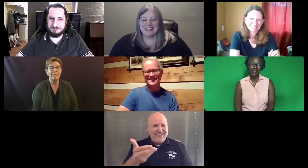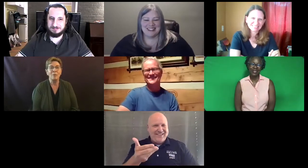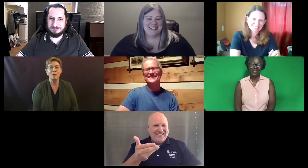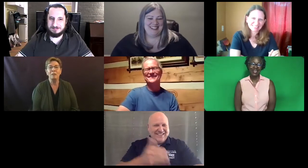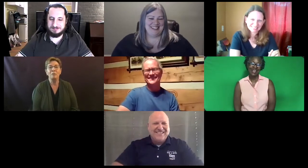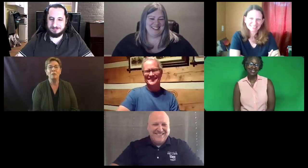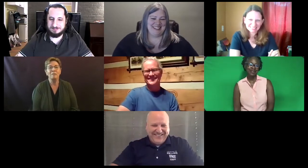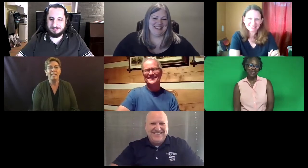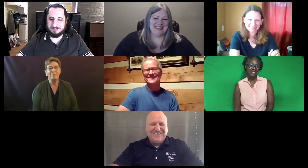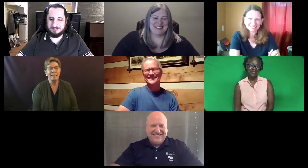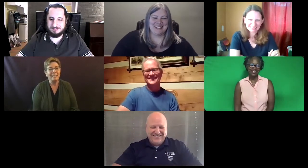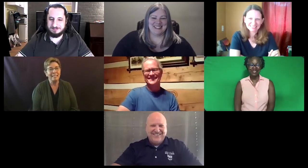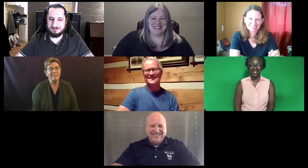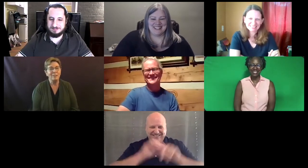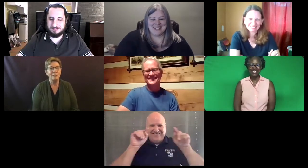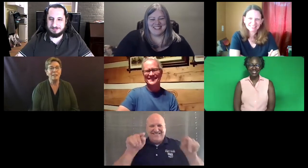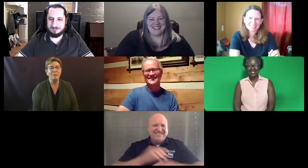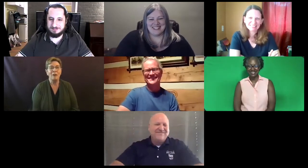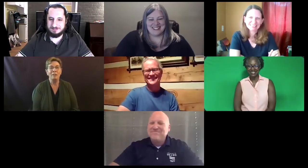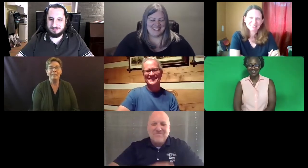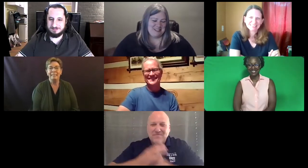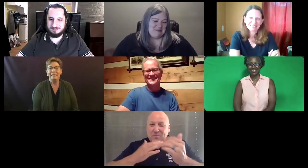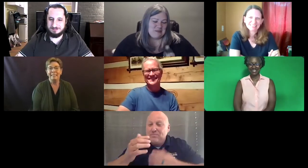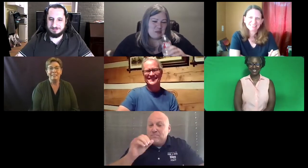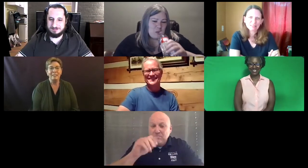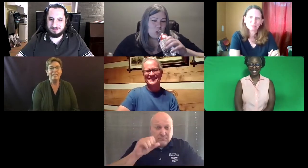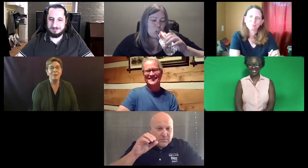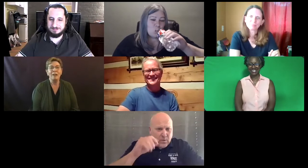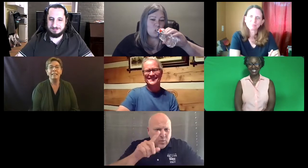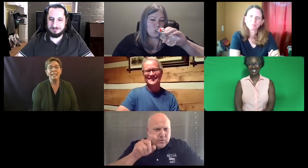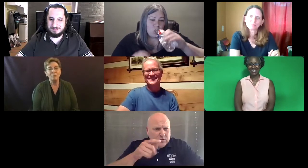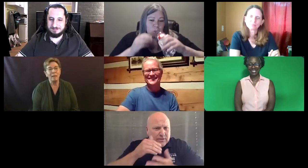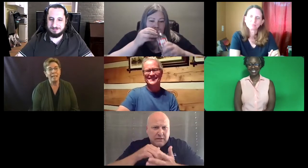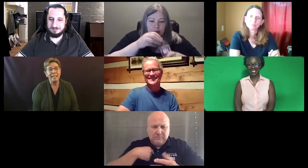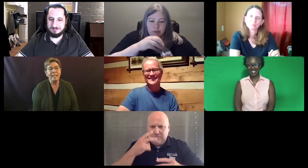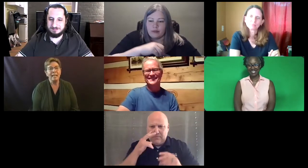So thank you for inviting me to your town hall.